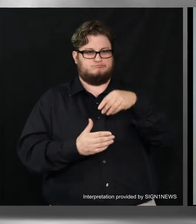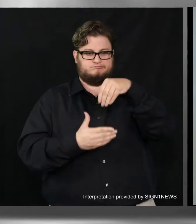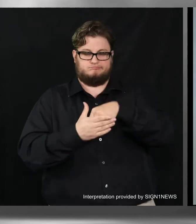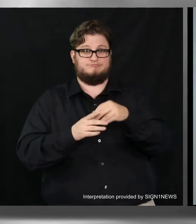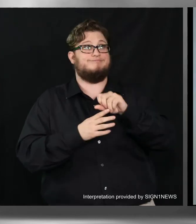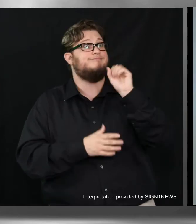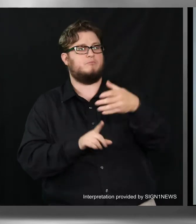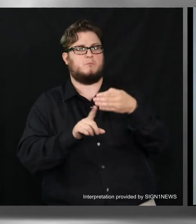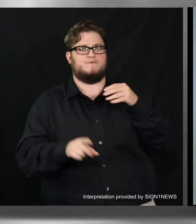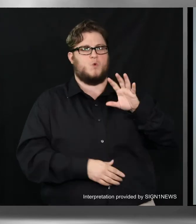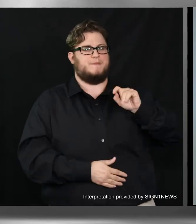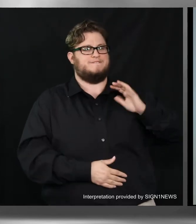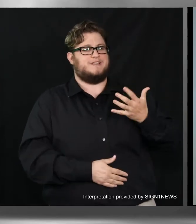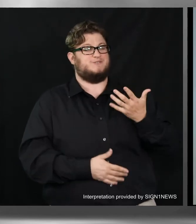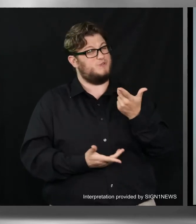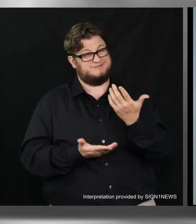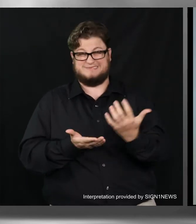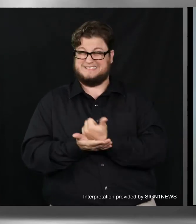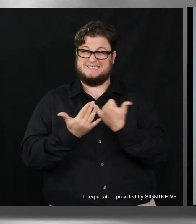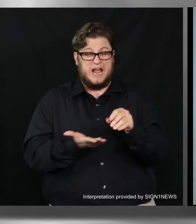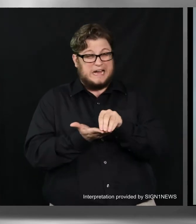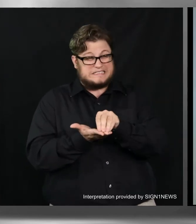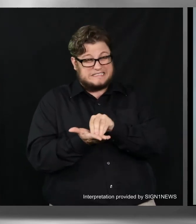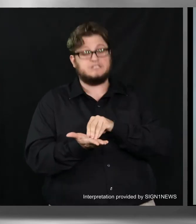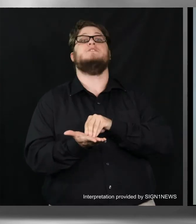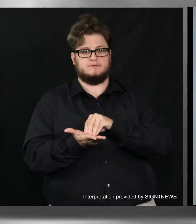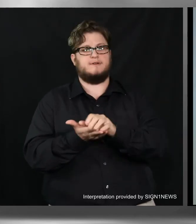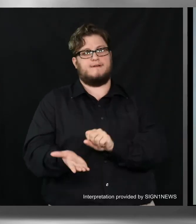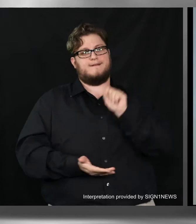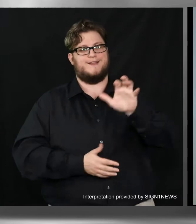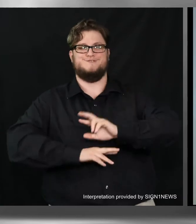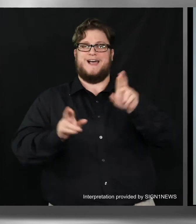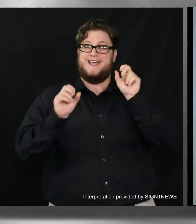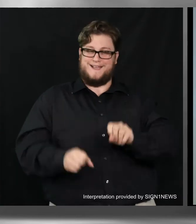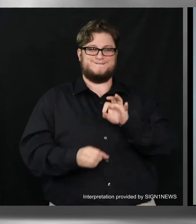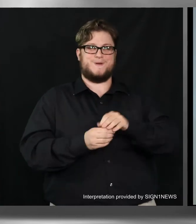Please do it quickly so you can vote for our upcoming elections.